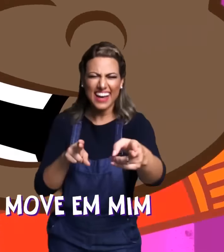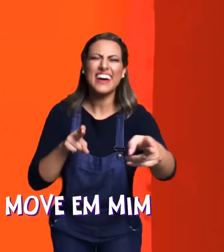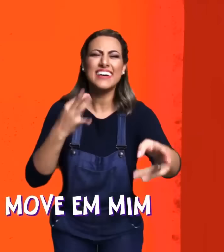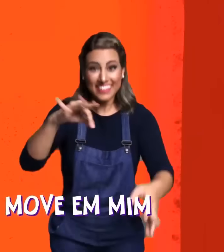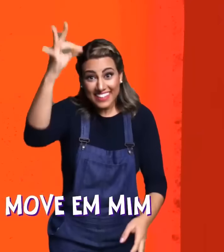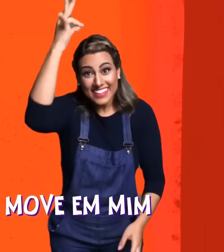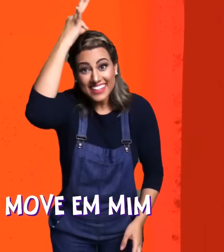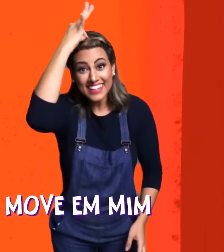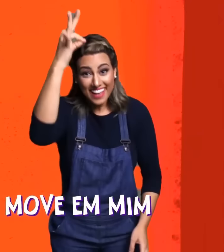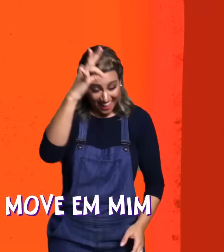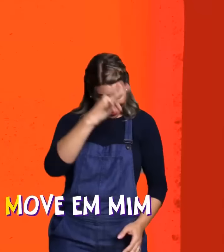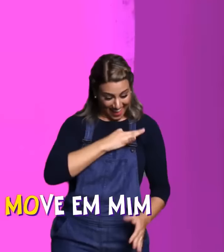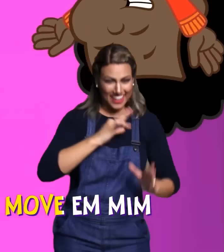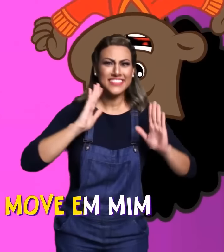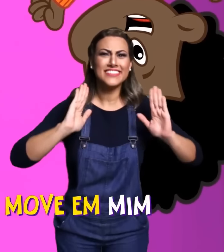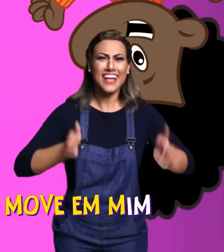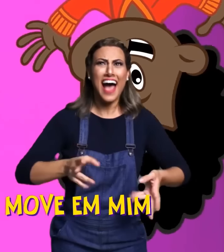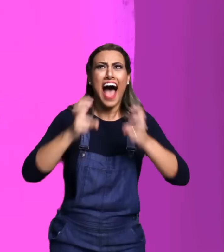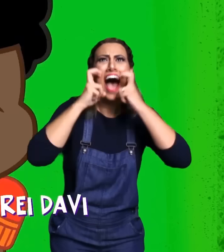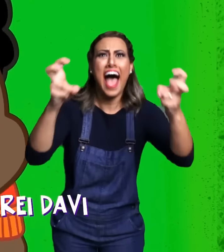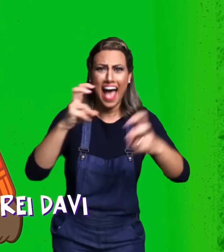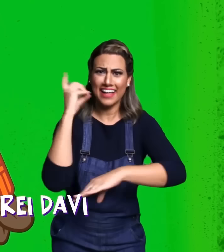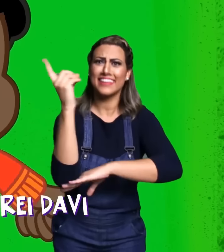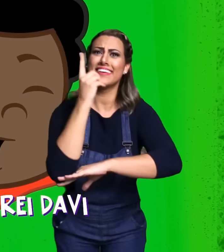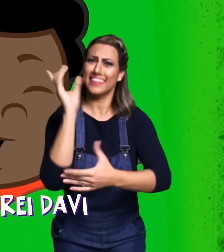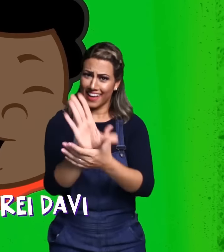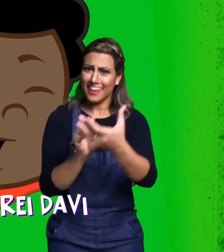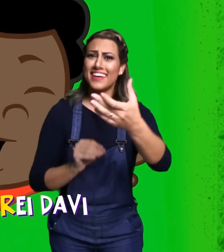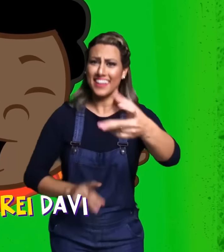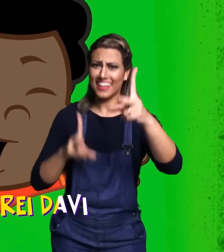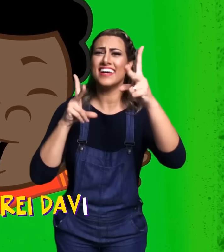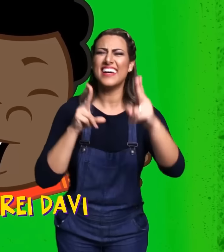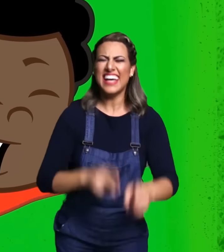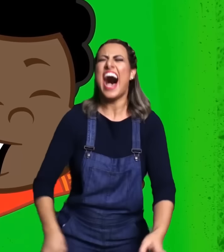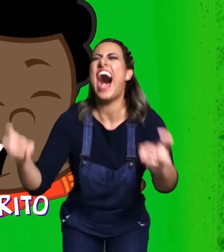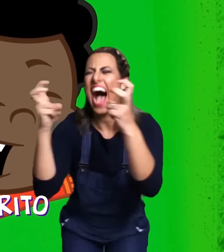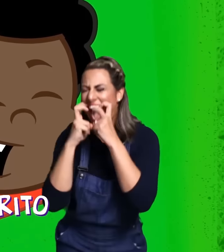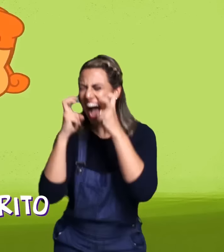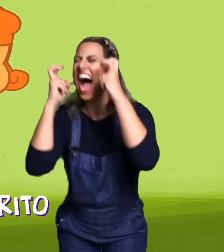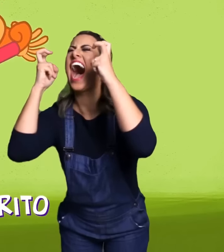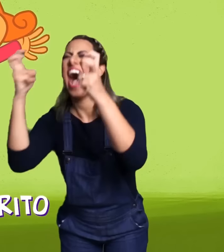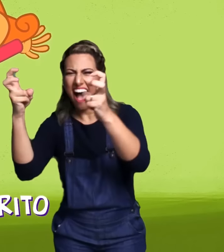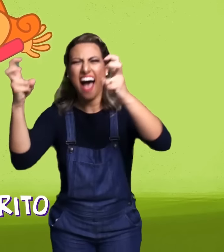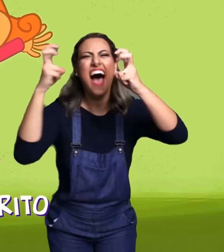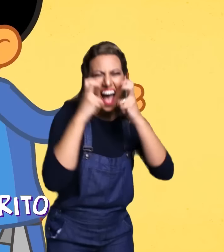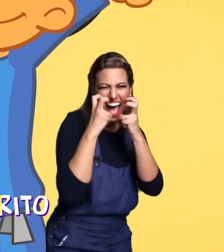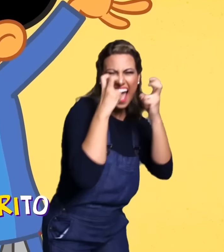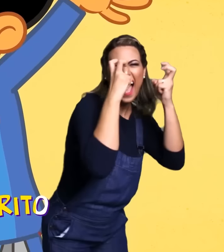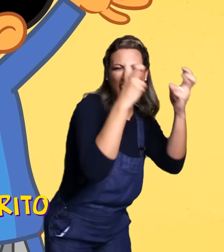IF THE SPIRIT OF GOD MOVES IN ME I SCREAM LIKE KING DAVID I SCREAM , I SCREAM I